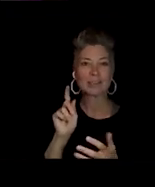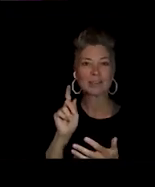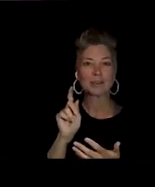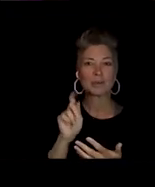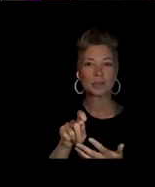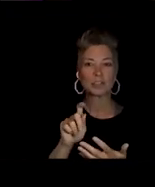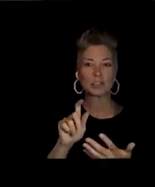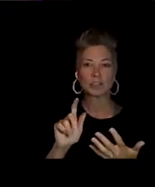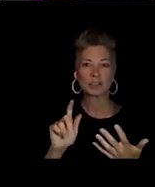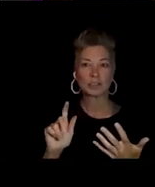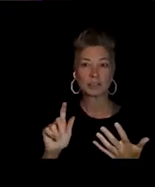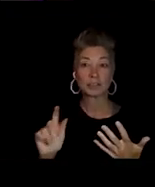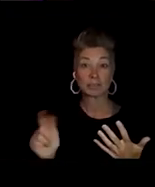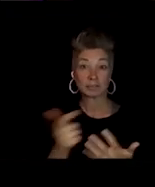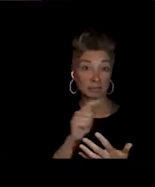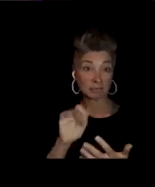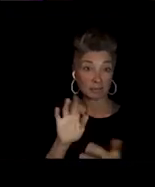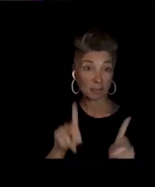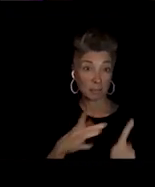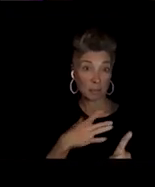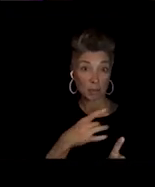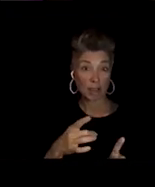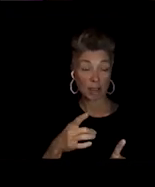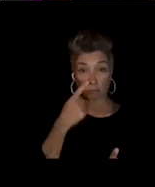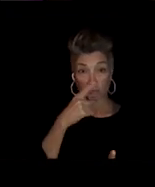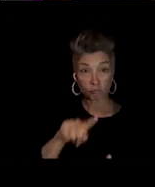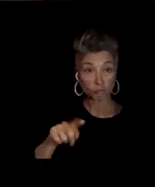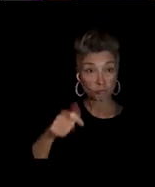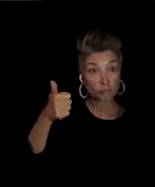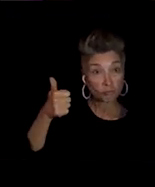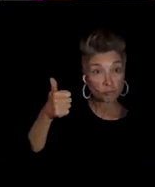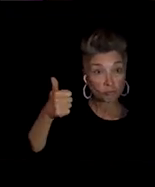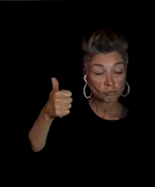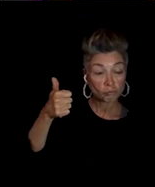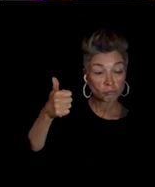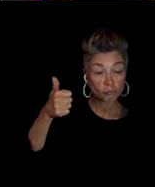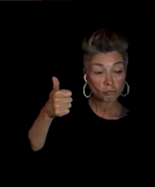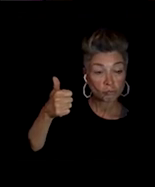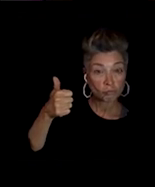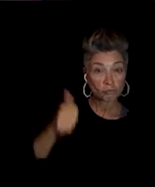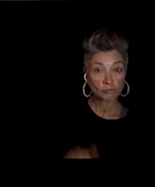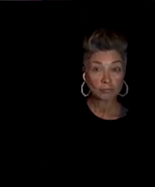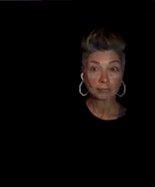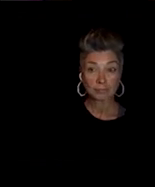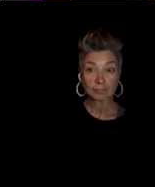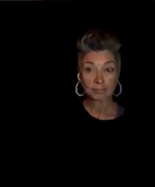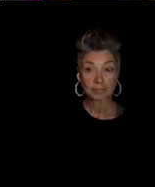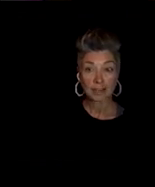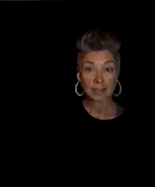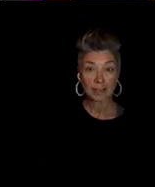If folks would like, can you gimme a thumbs up if that's something you'd be interested in? Yeah.